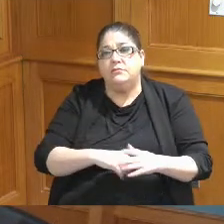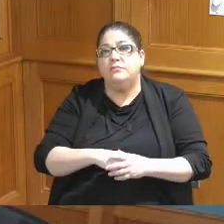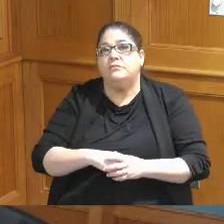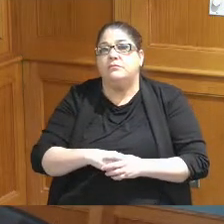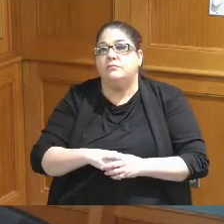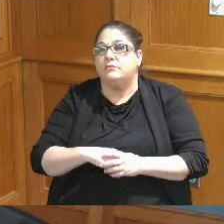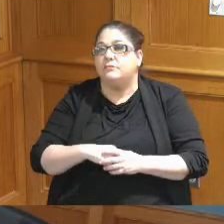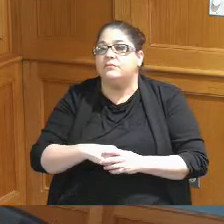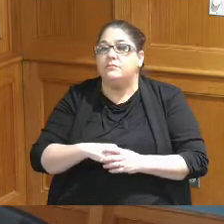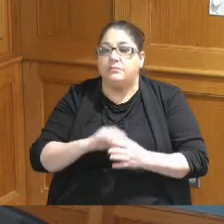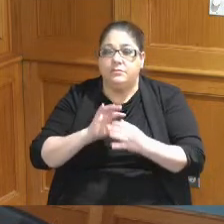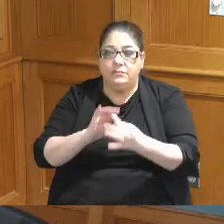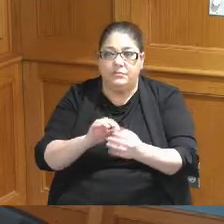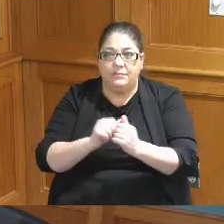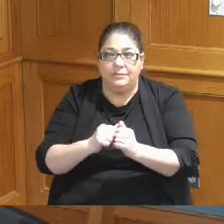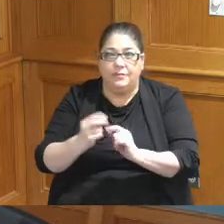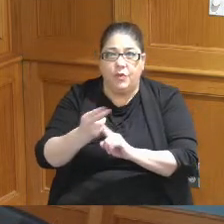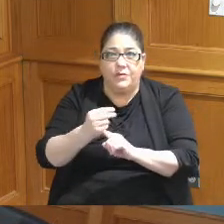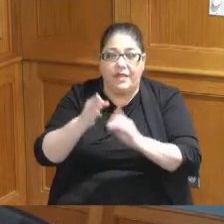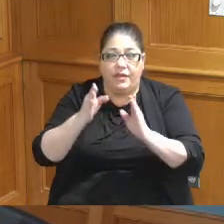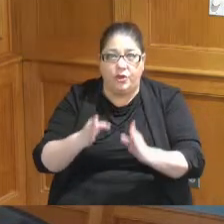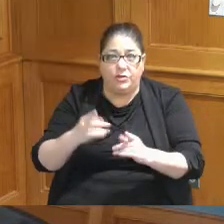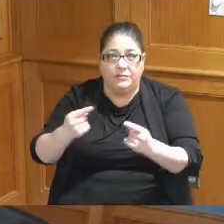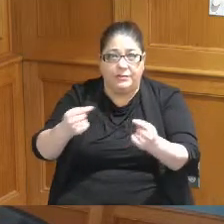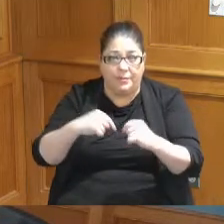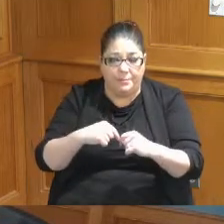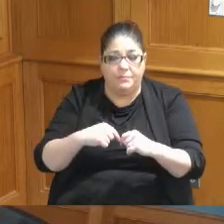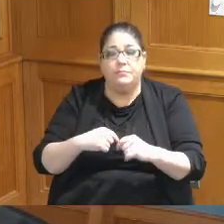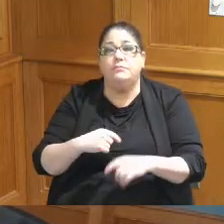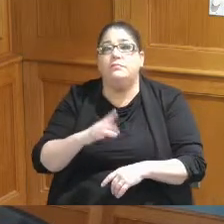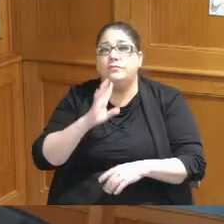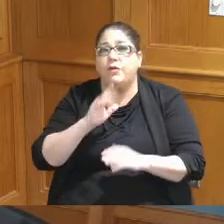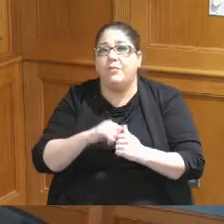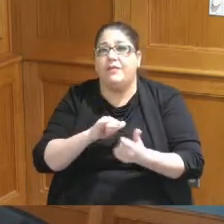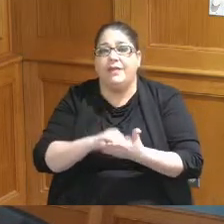of getting the hoteliers in I know we've talked about that Steve I think you've talked to Portman